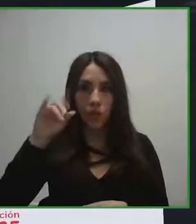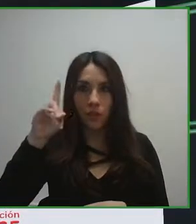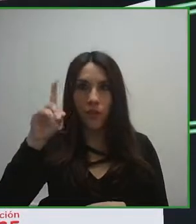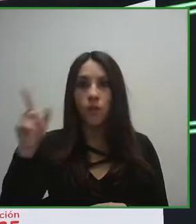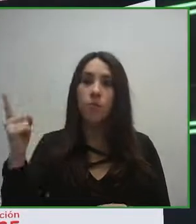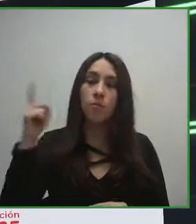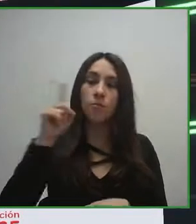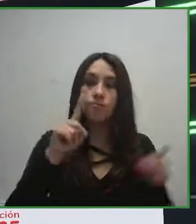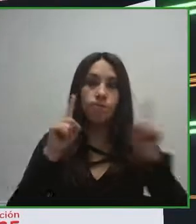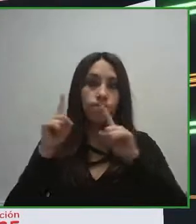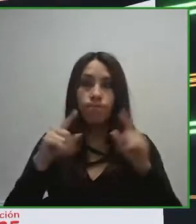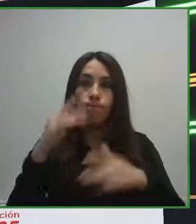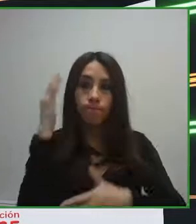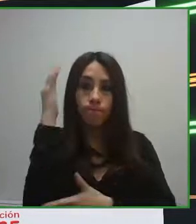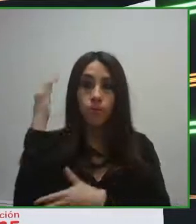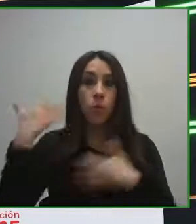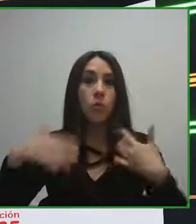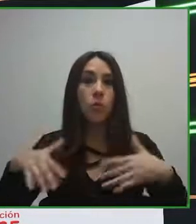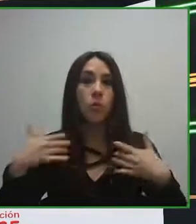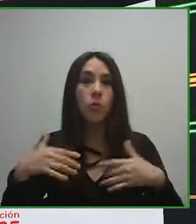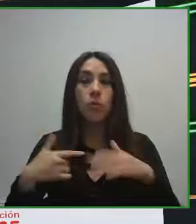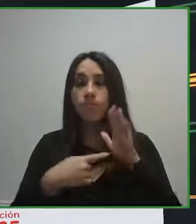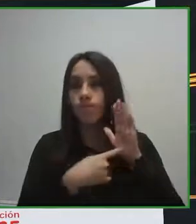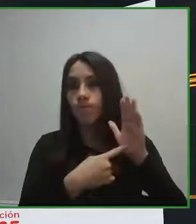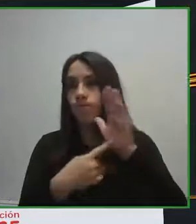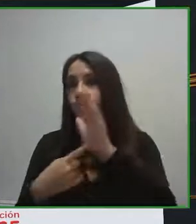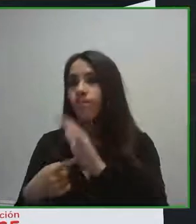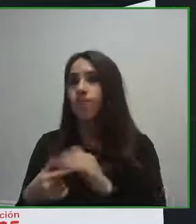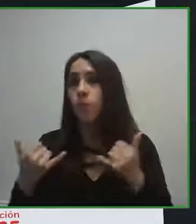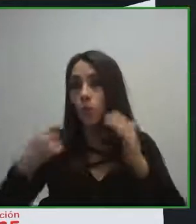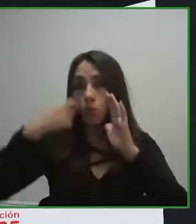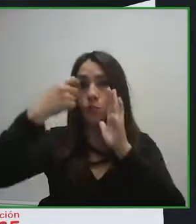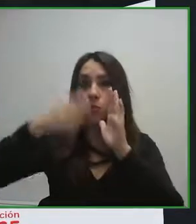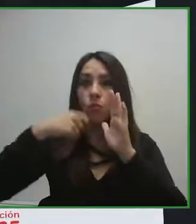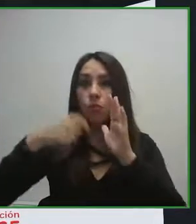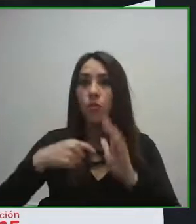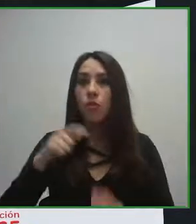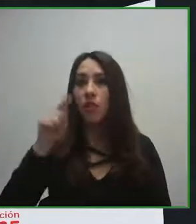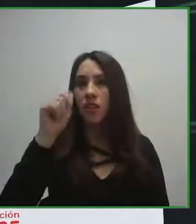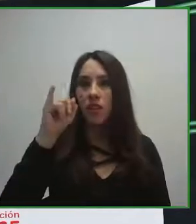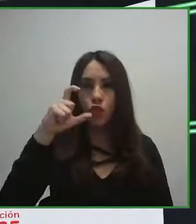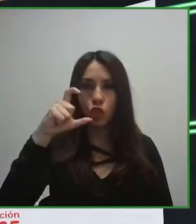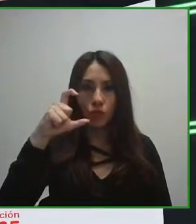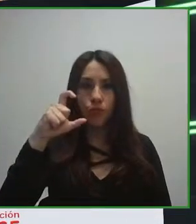of innovation for inclusion is a successful case because it shows us how cooperation articulation